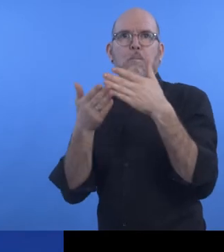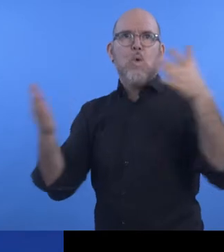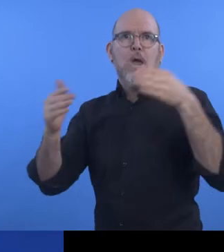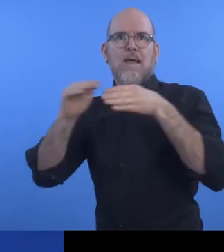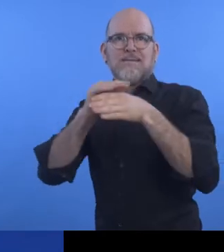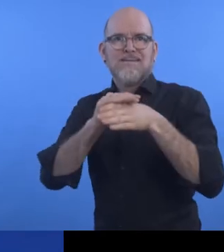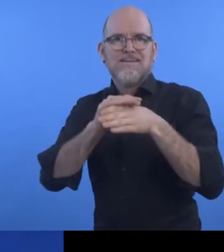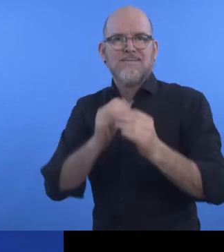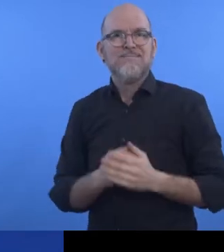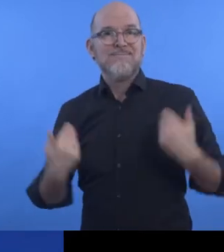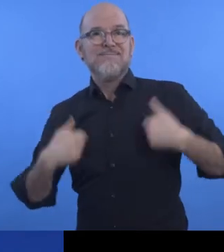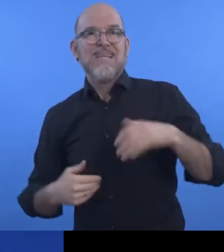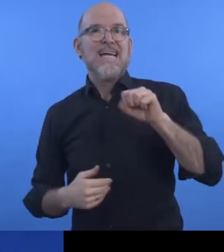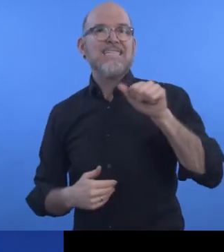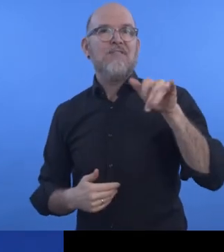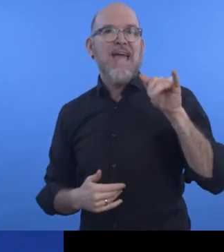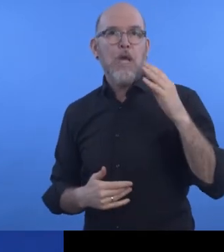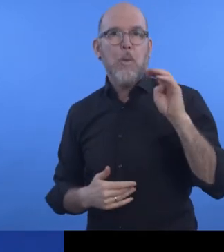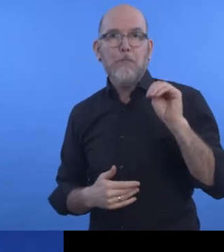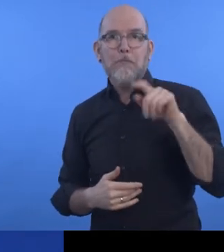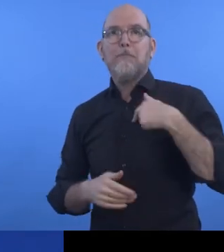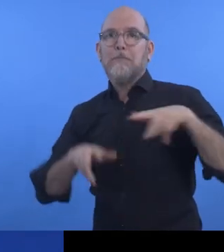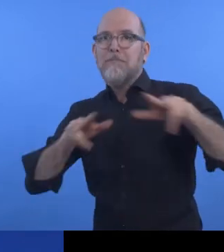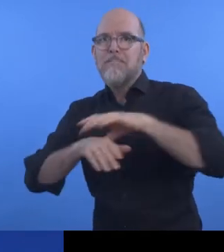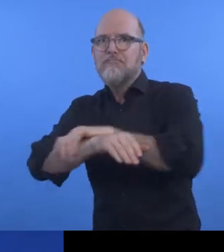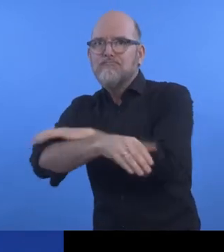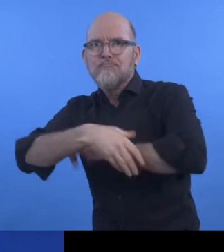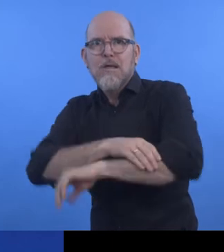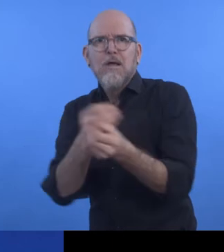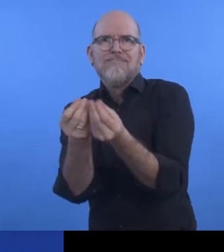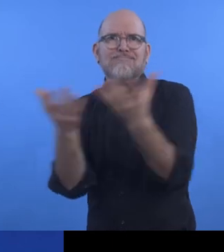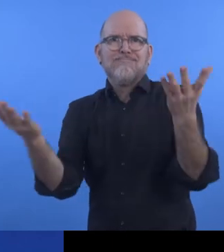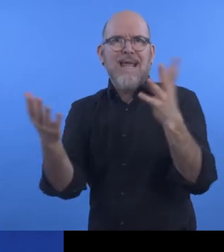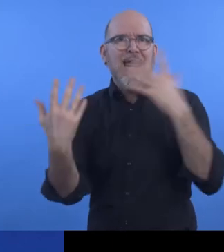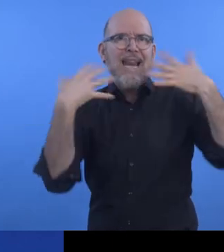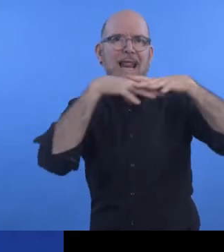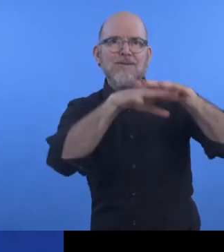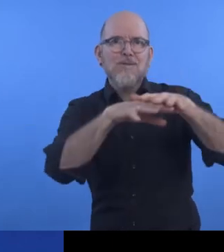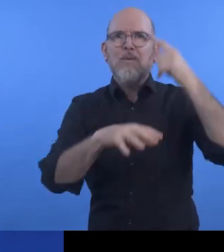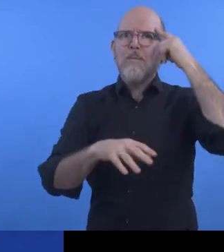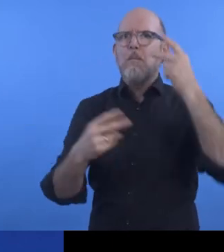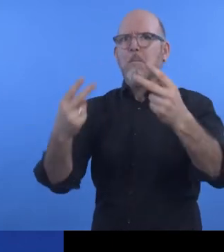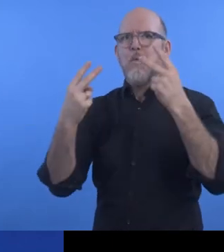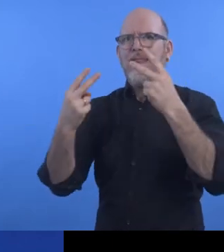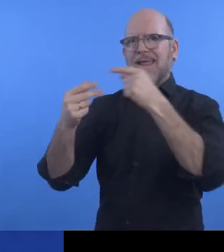Peter Ndegwa: "Safaricom is committed to Diversity and Inclusion and one of the big elements of Diversity & Inclusion